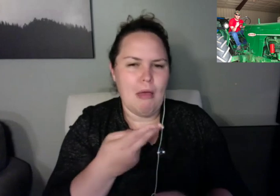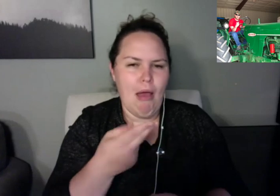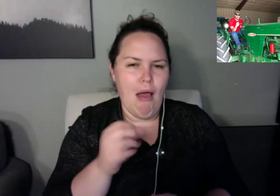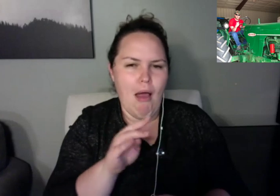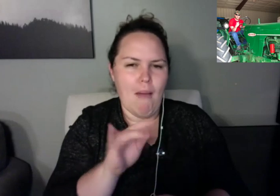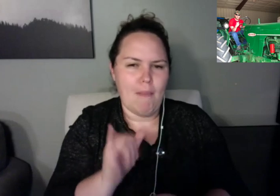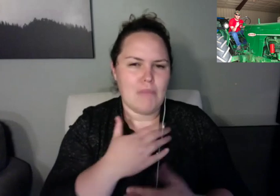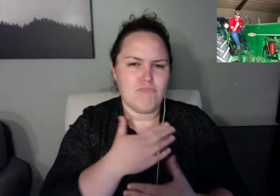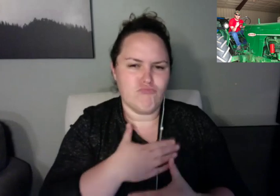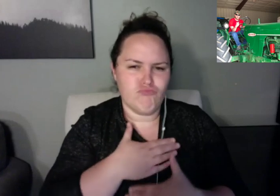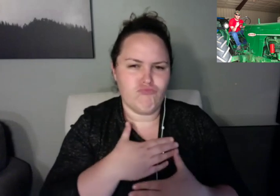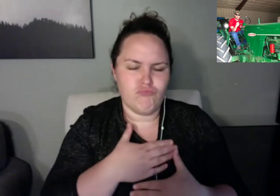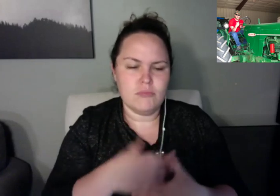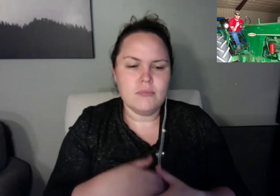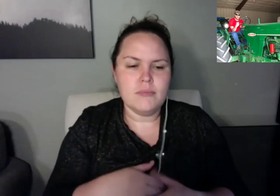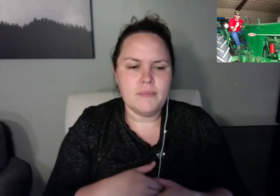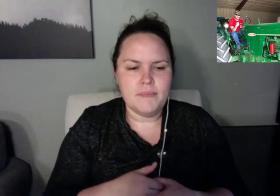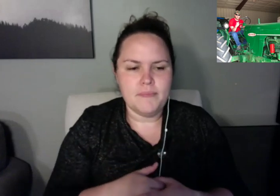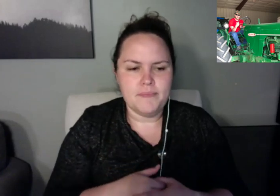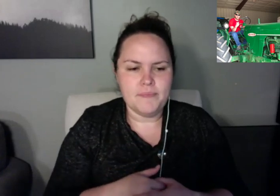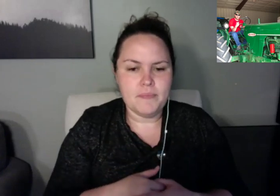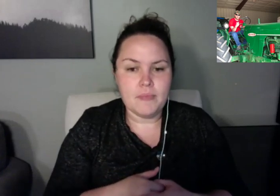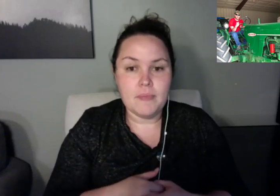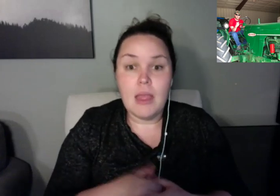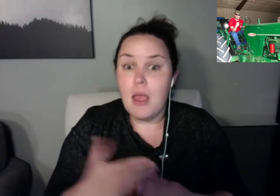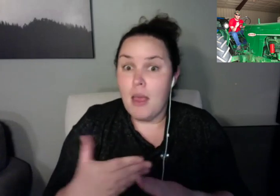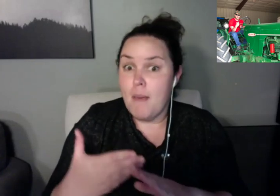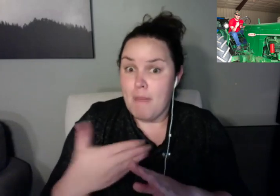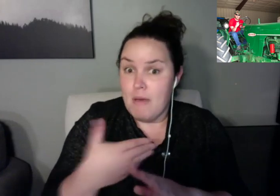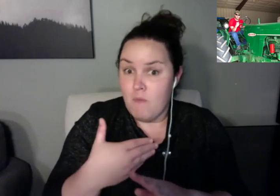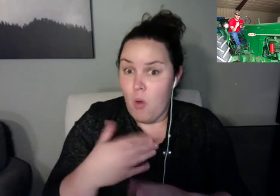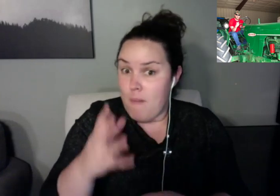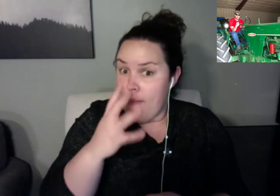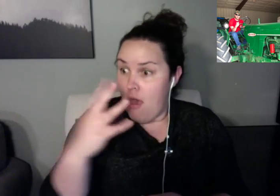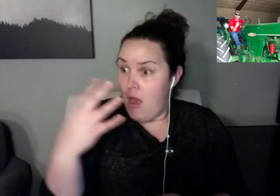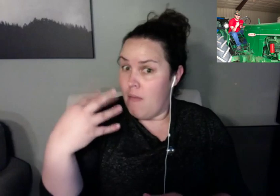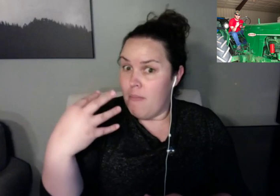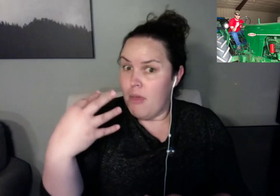Okay. Well, Tyler, thanks for doing this outstanding